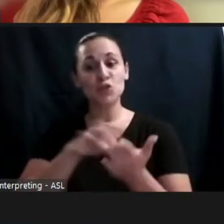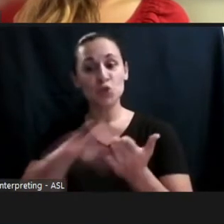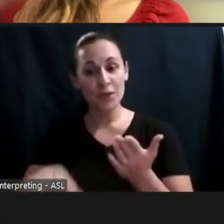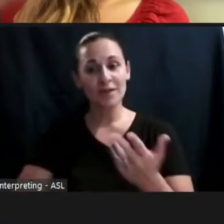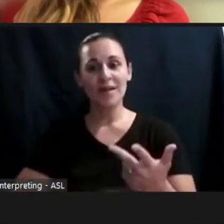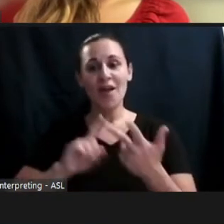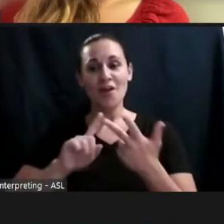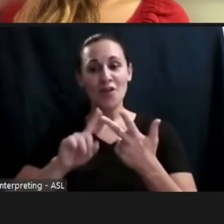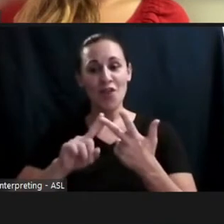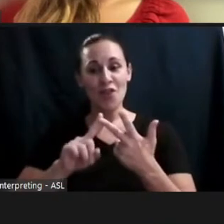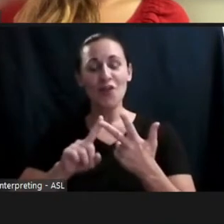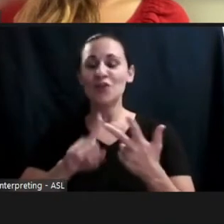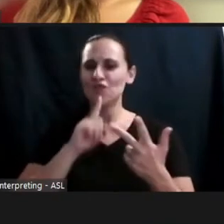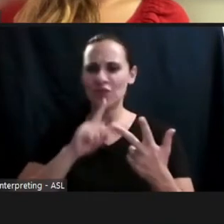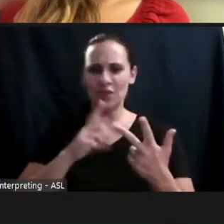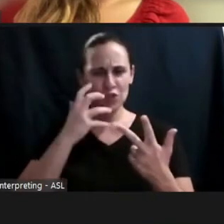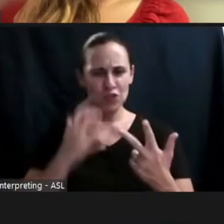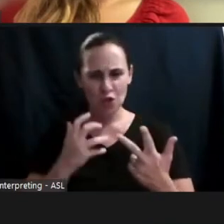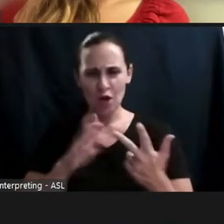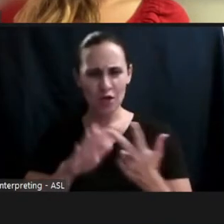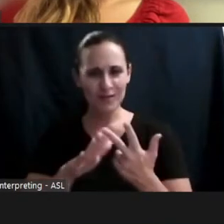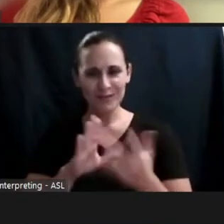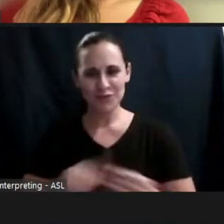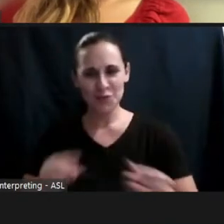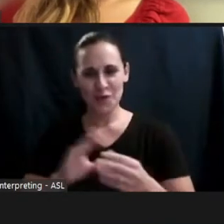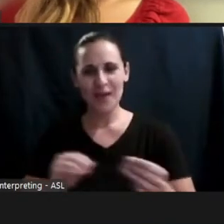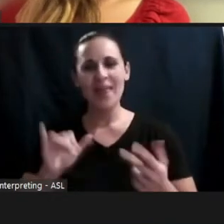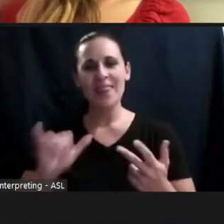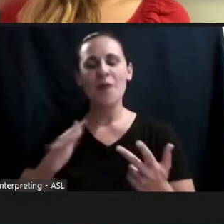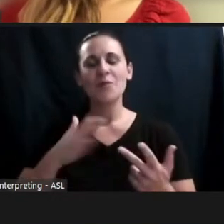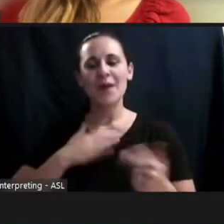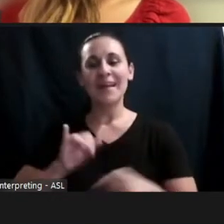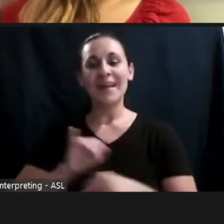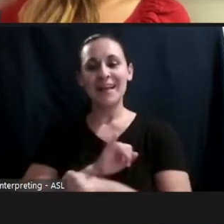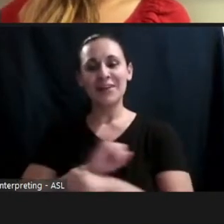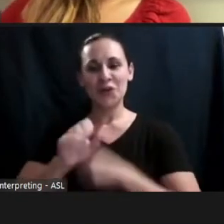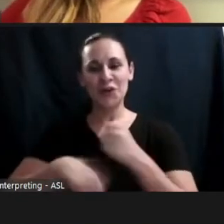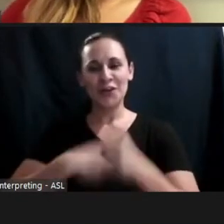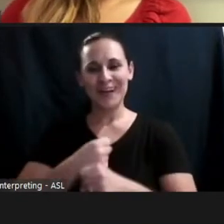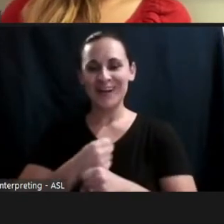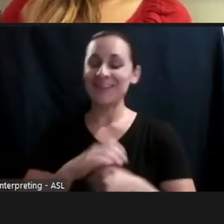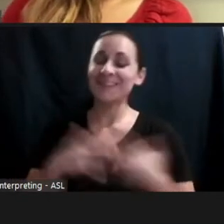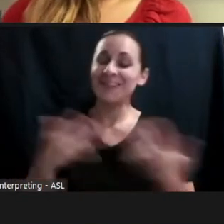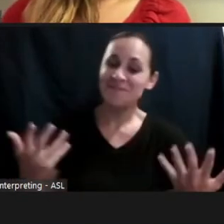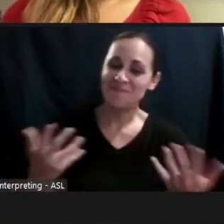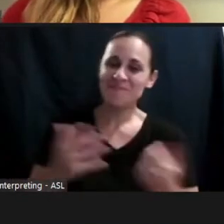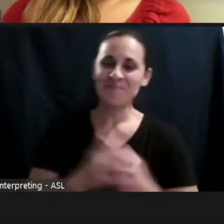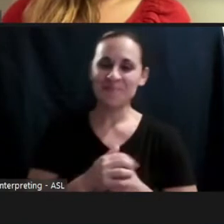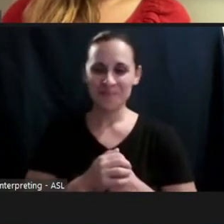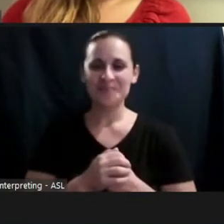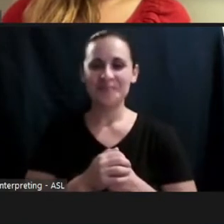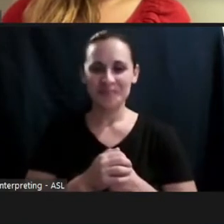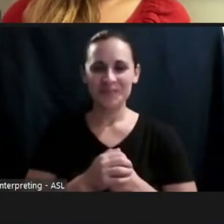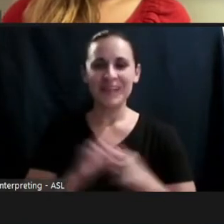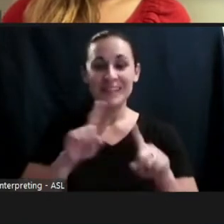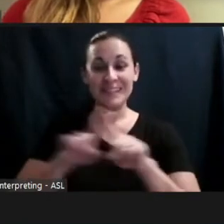really dark, was written during my interview here. So you will get a flavor for that. The